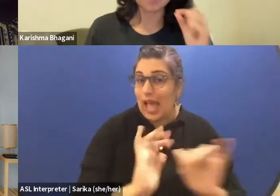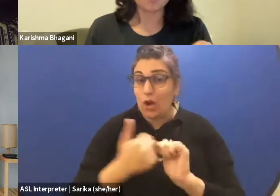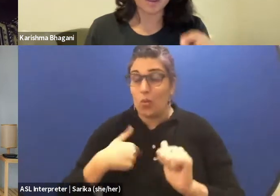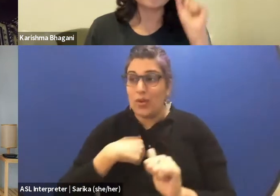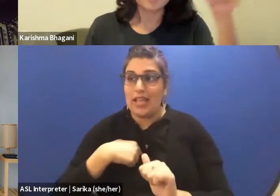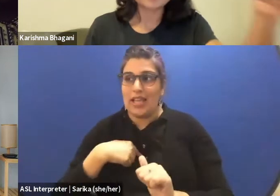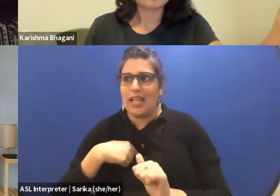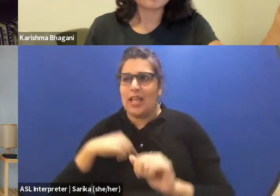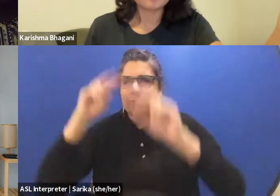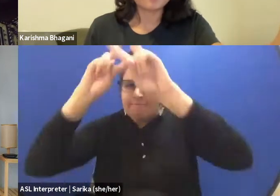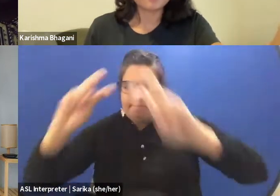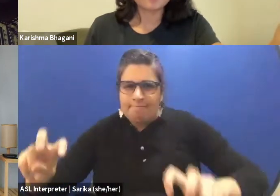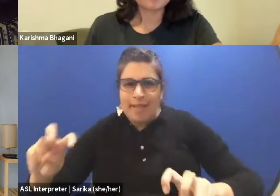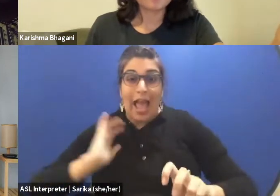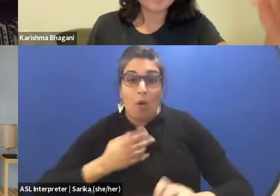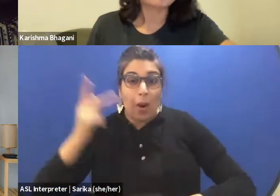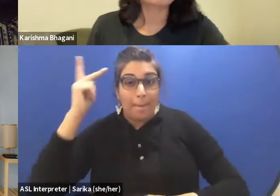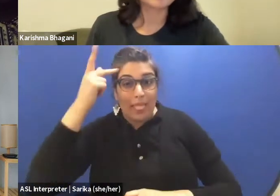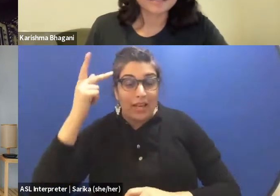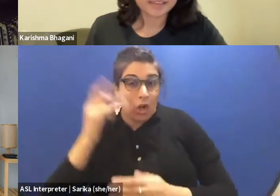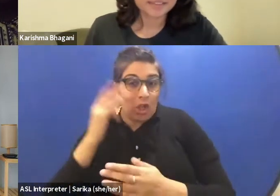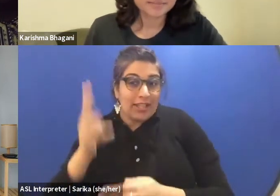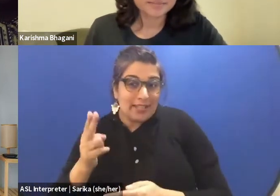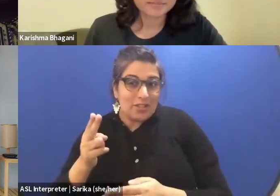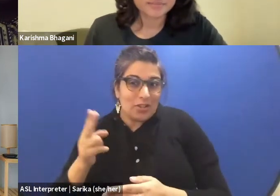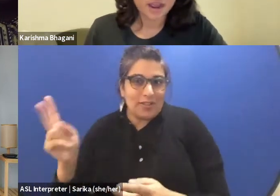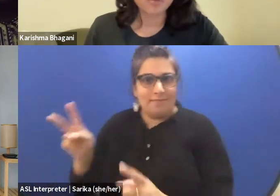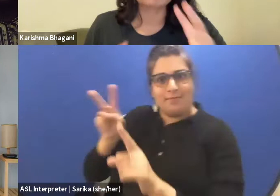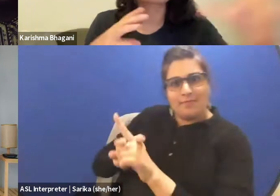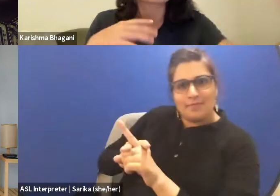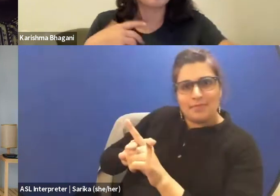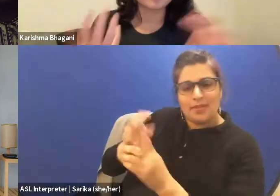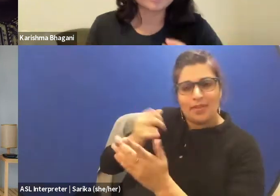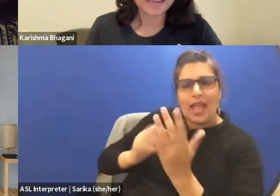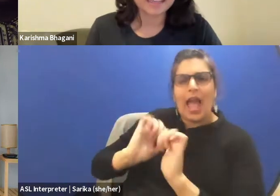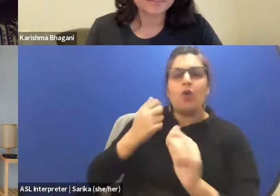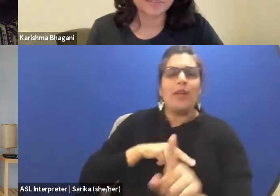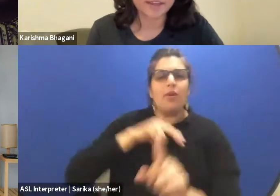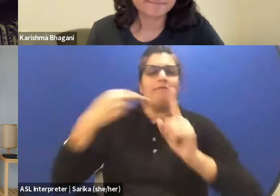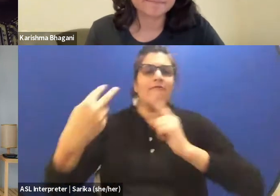to know how the arts has affected that? How do we reframe our understanding of that?